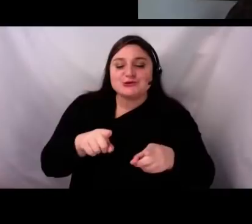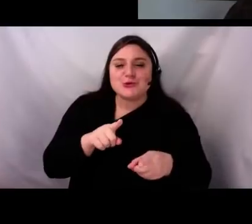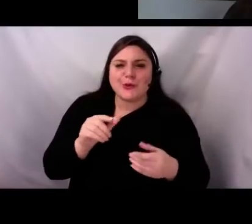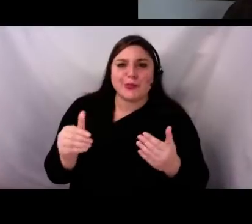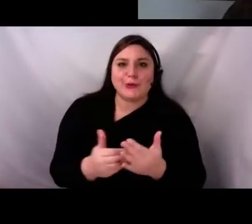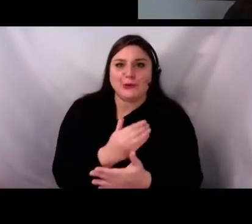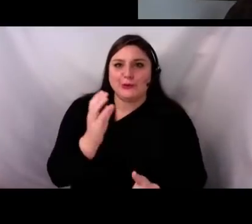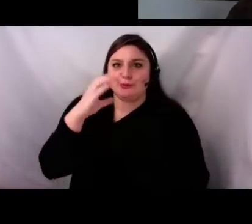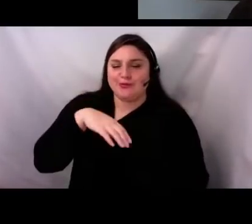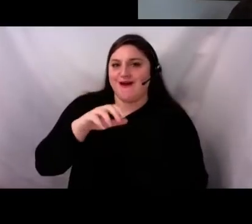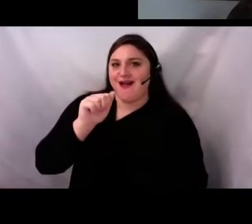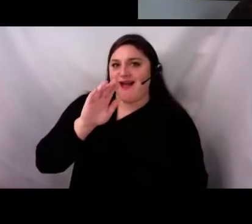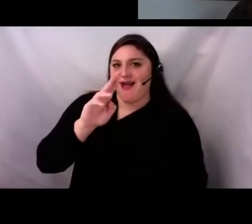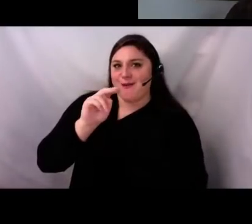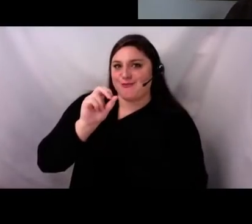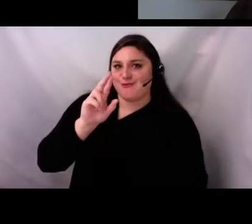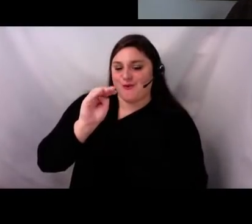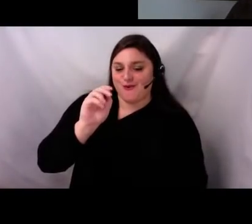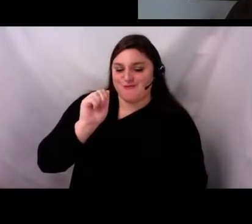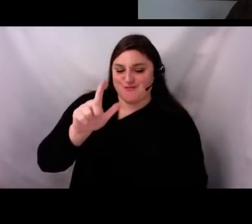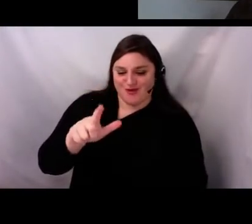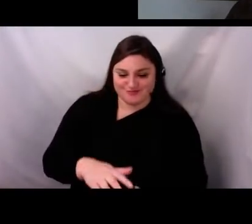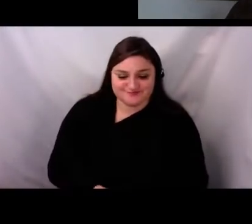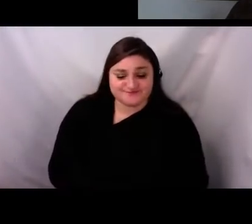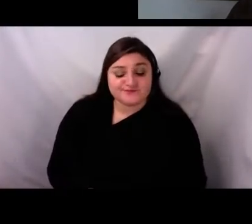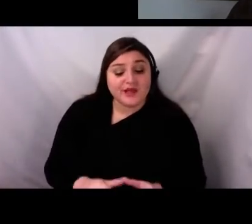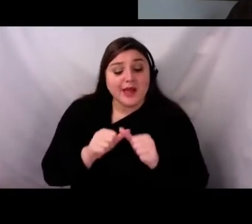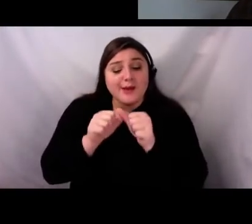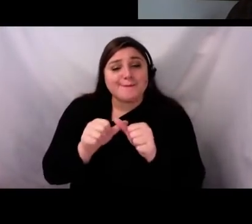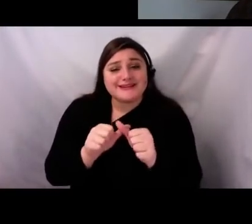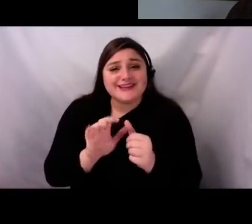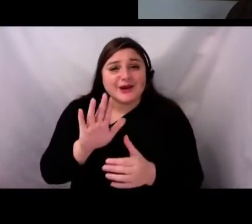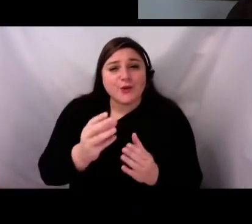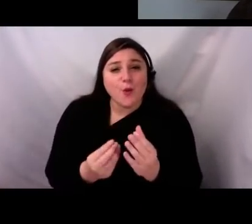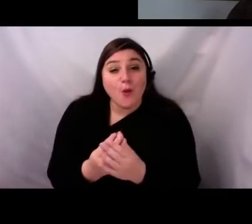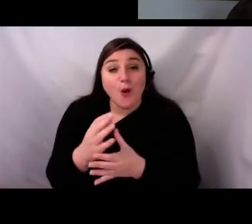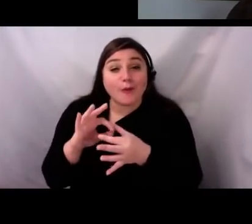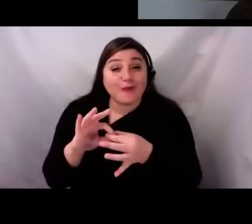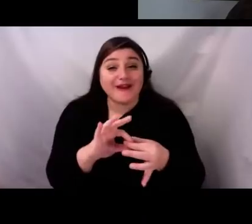Maintaining and growing relationships with your audience is more